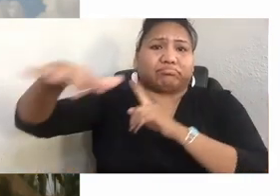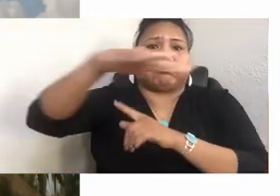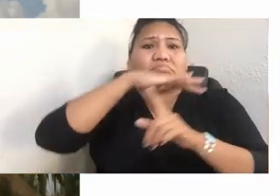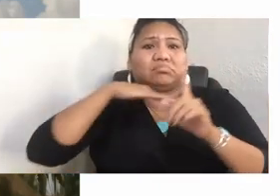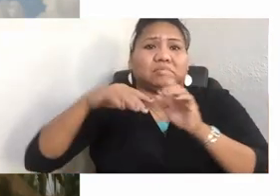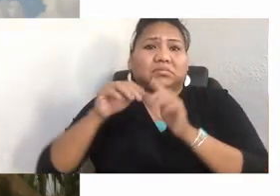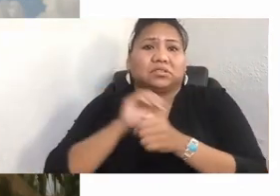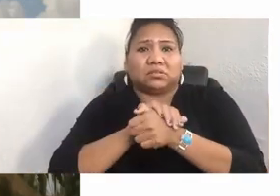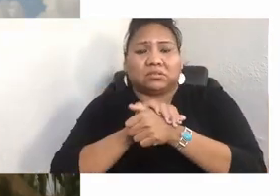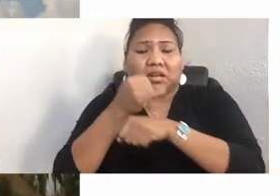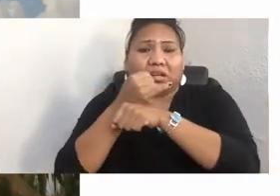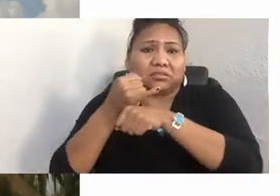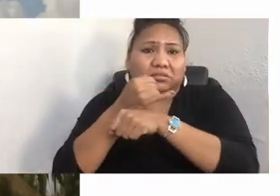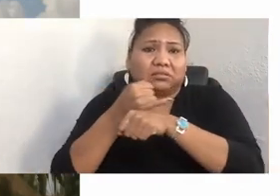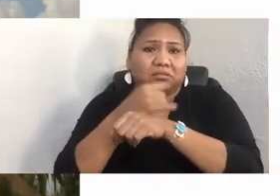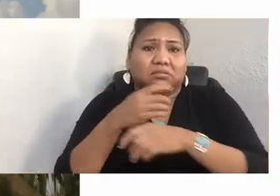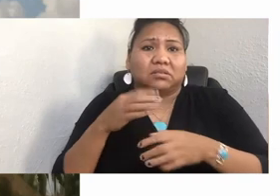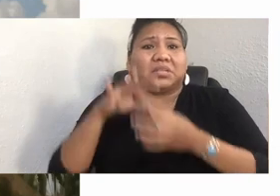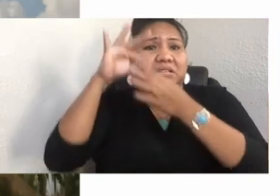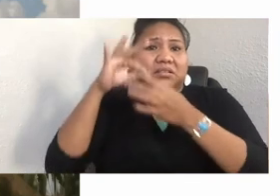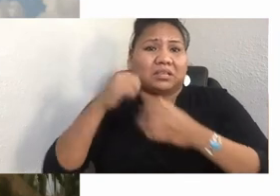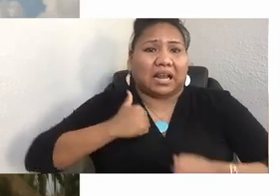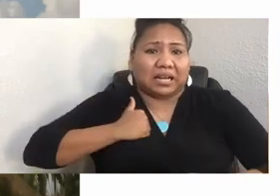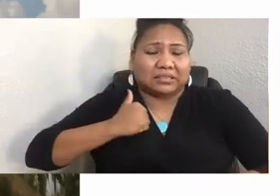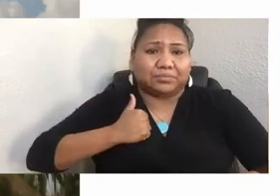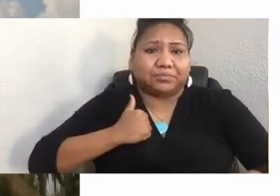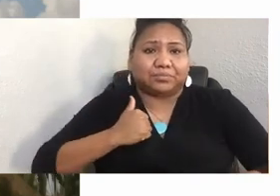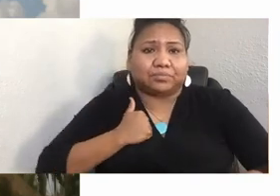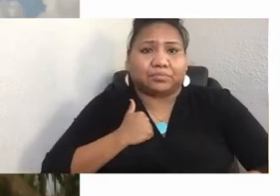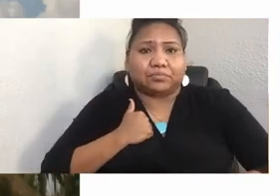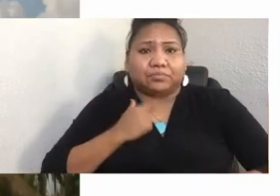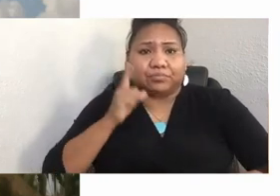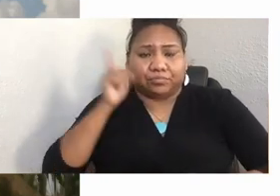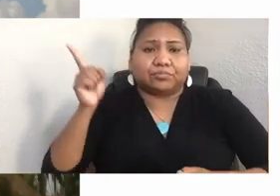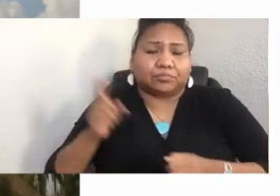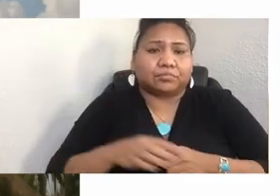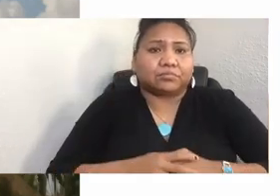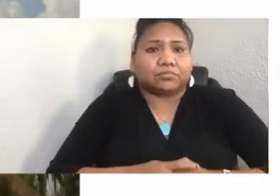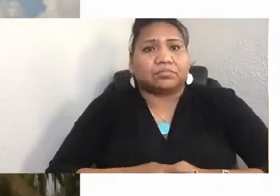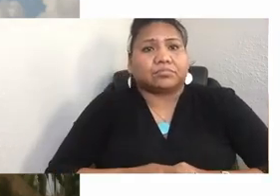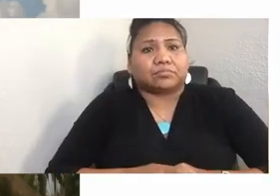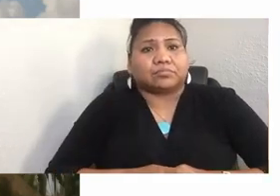That as a result of their recent political efforts,